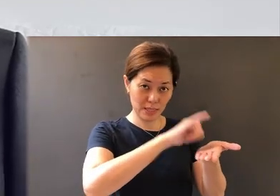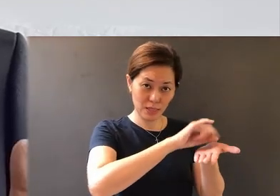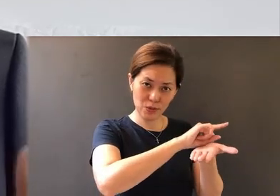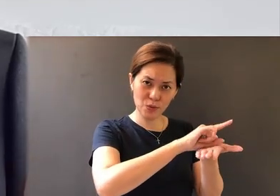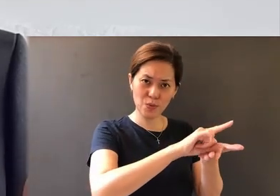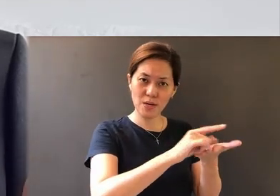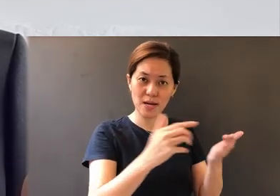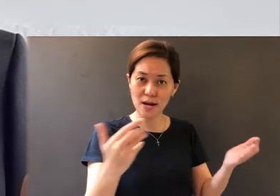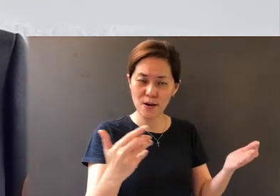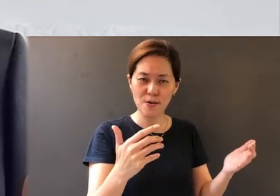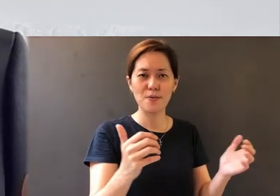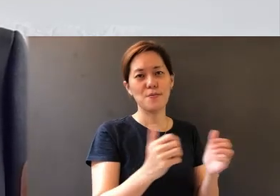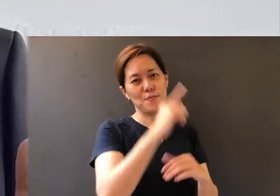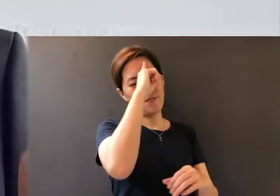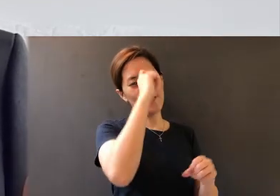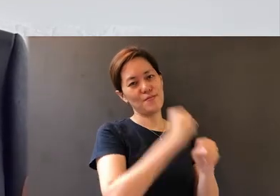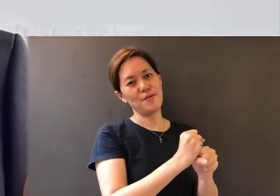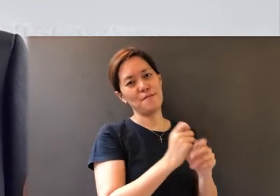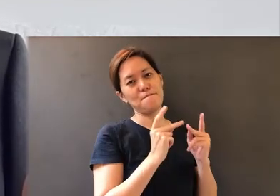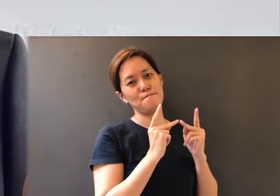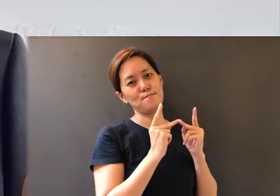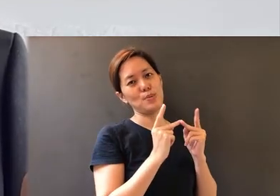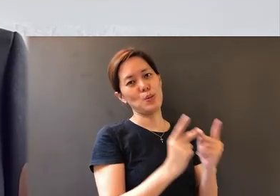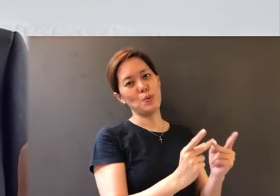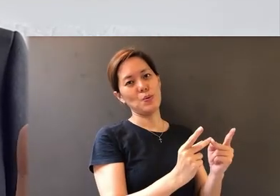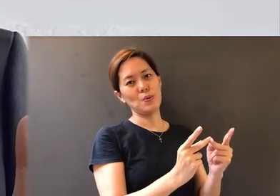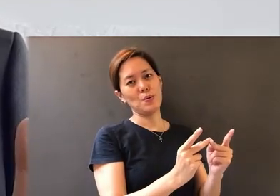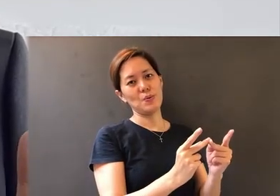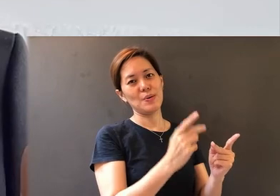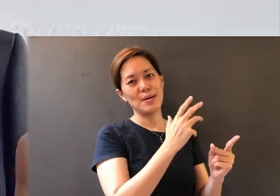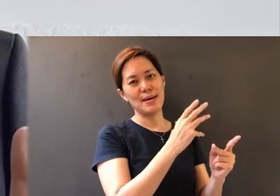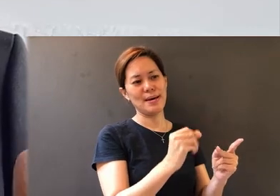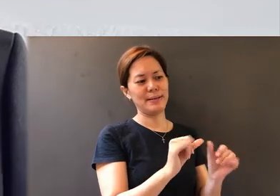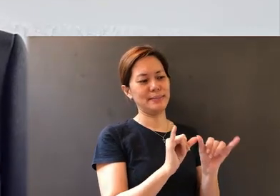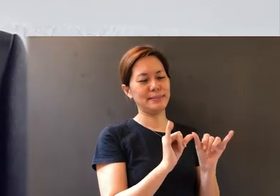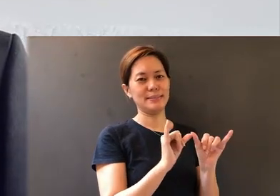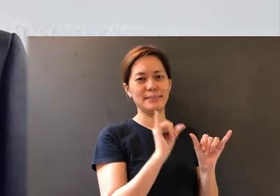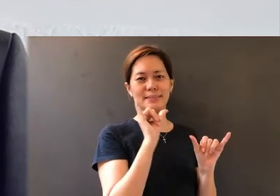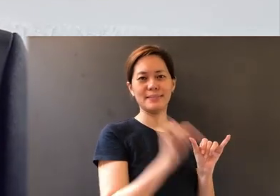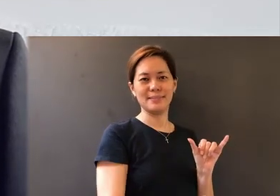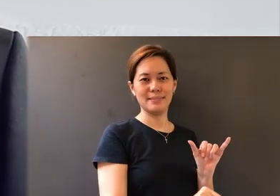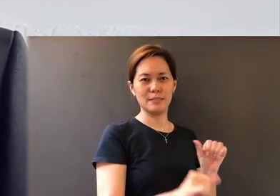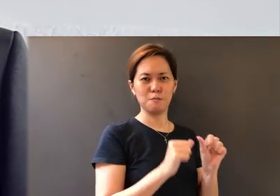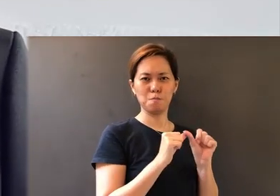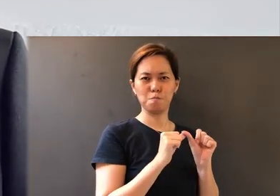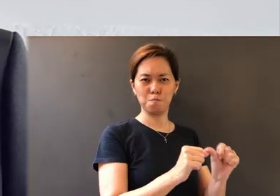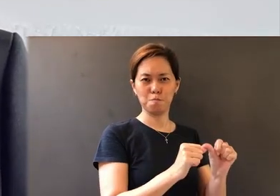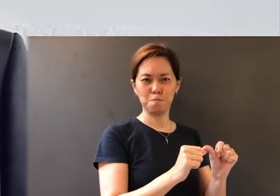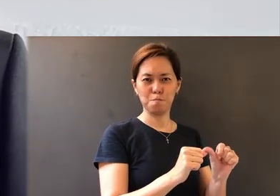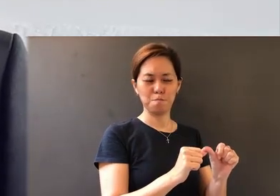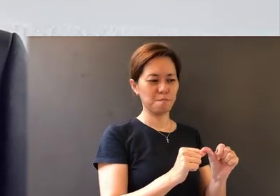with faith to persevere and to remain steadfast through your trials